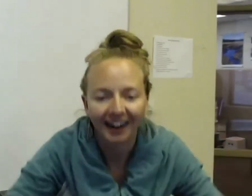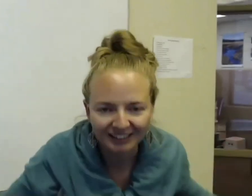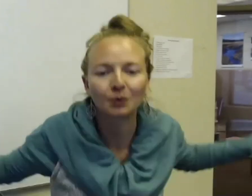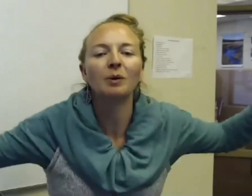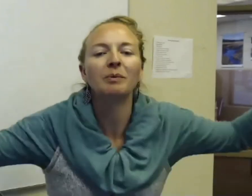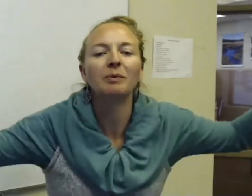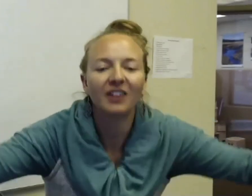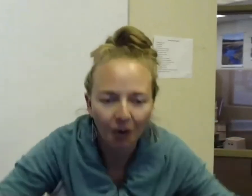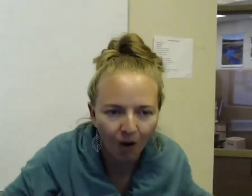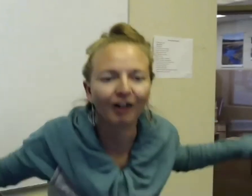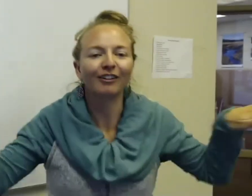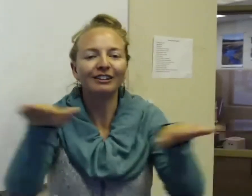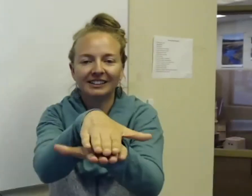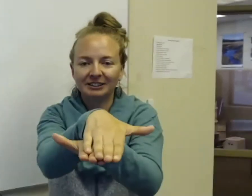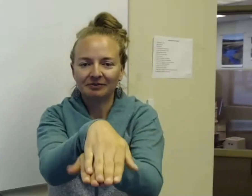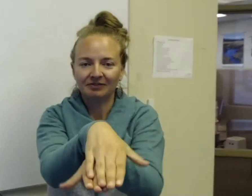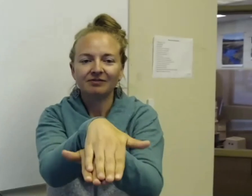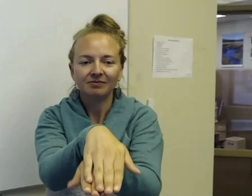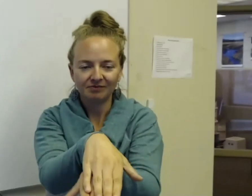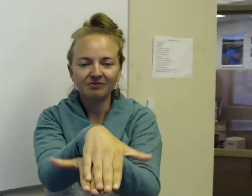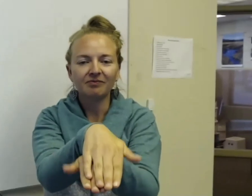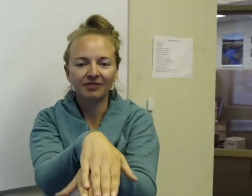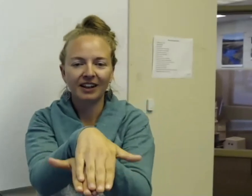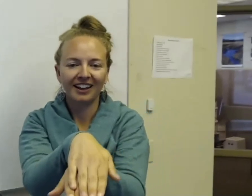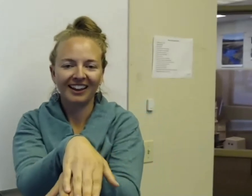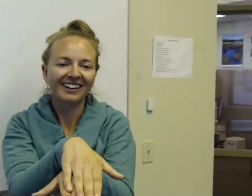kind of swimming in that water.